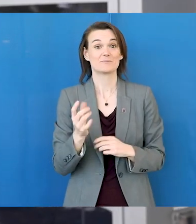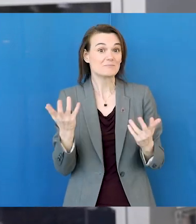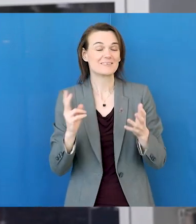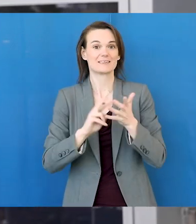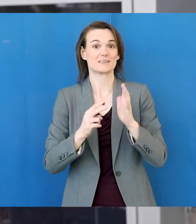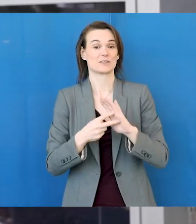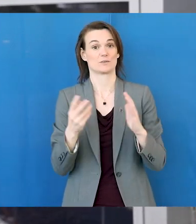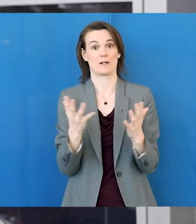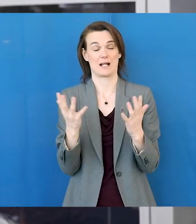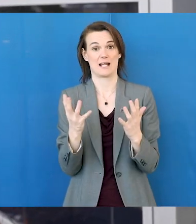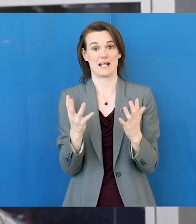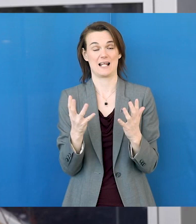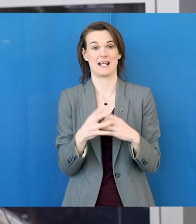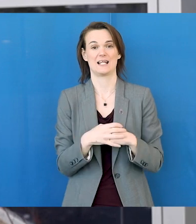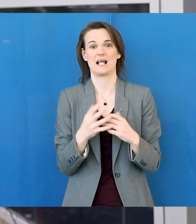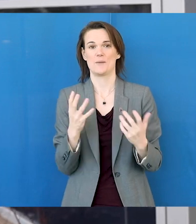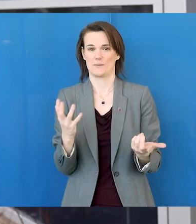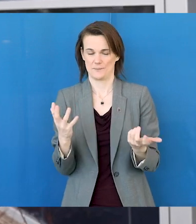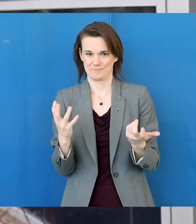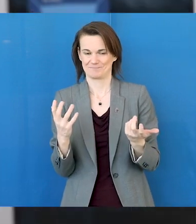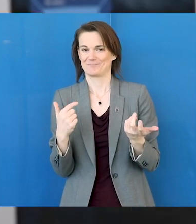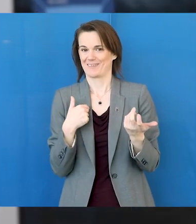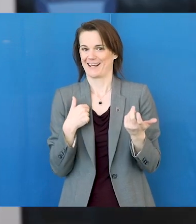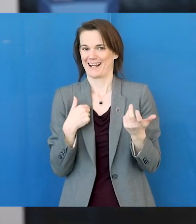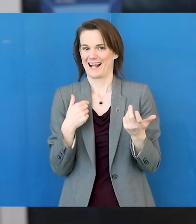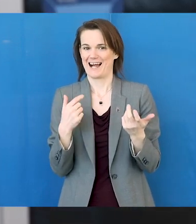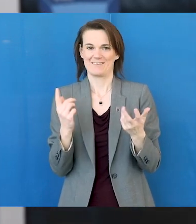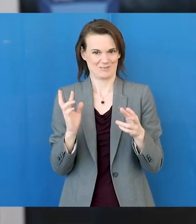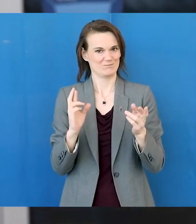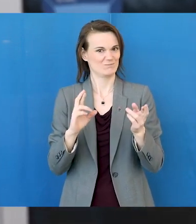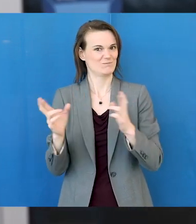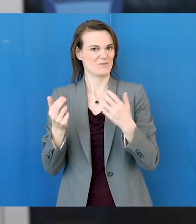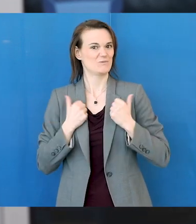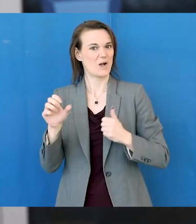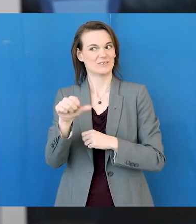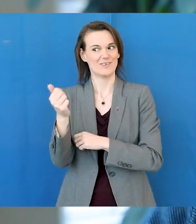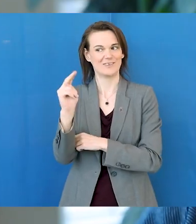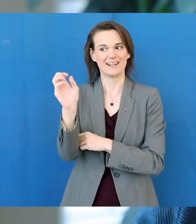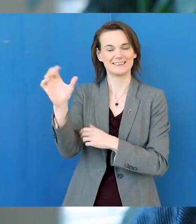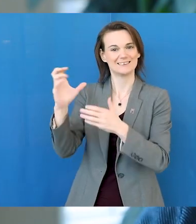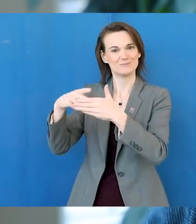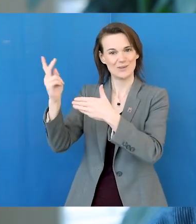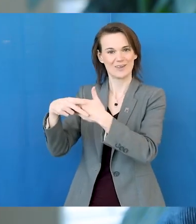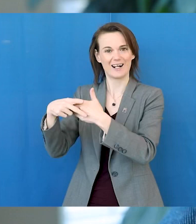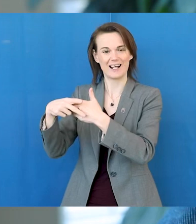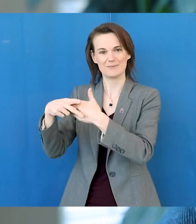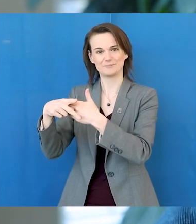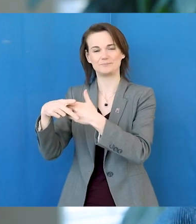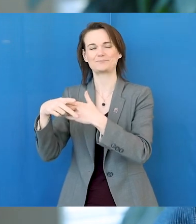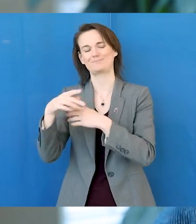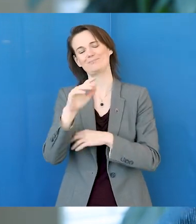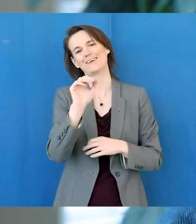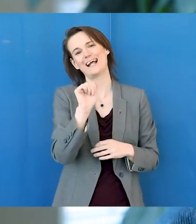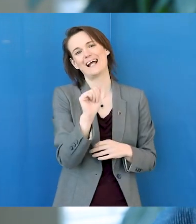confidence through Achieve was I felt confident to try and do another program at NSCC afterwards.